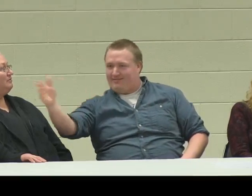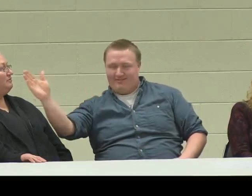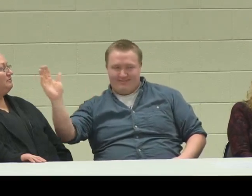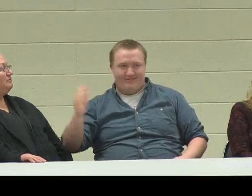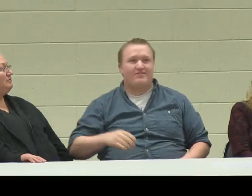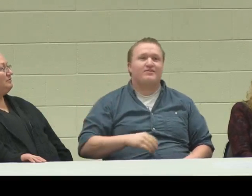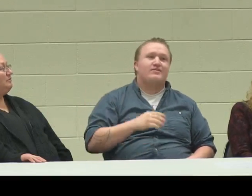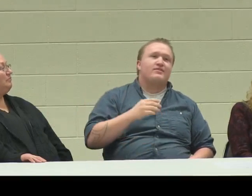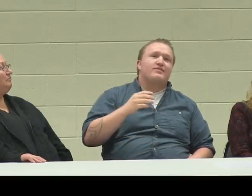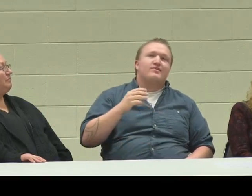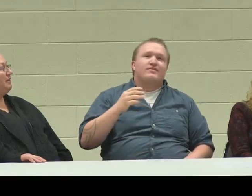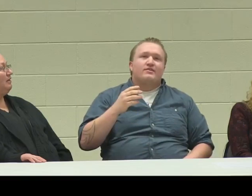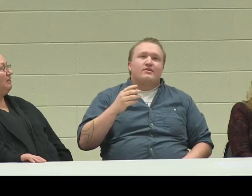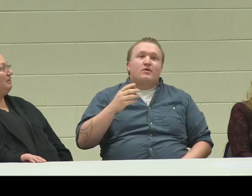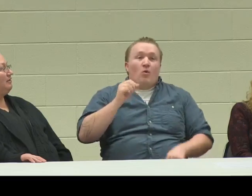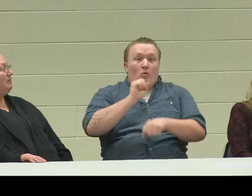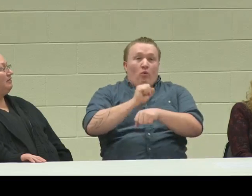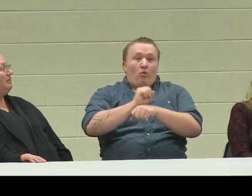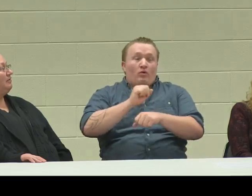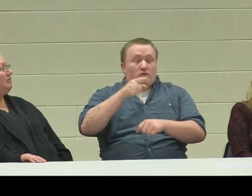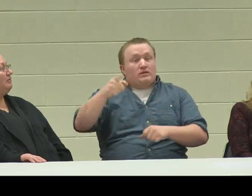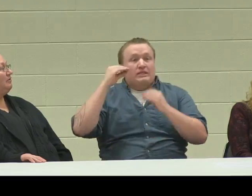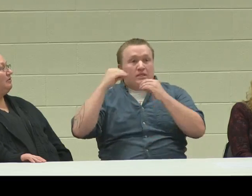It started with an "A" but the other letters, I don't know.